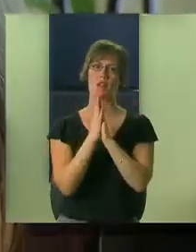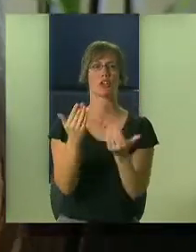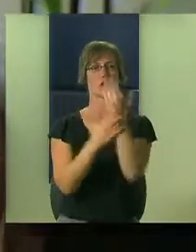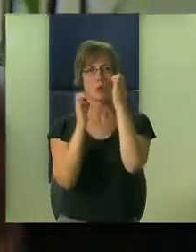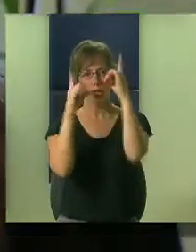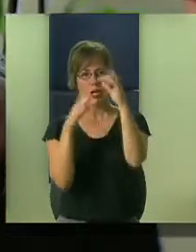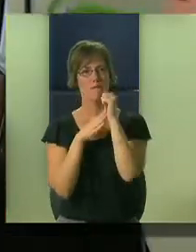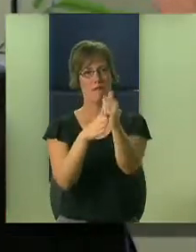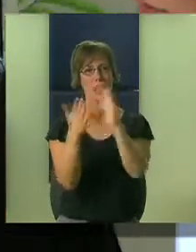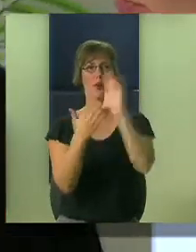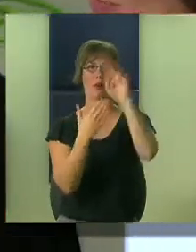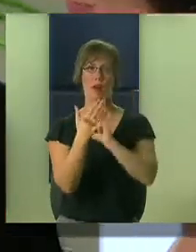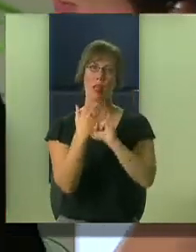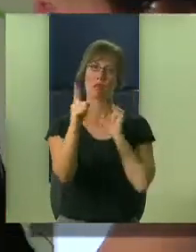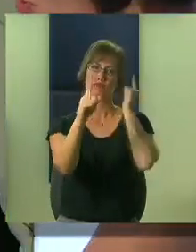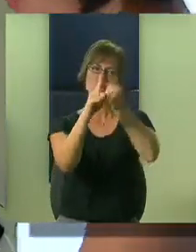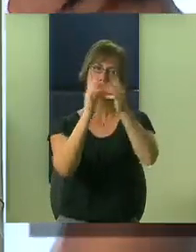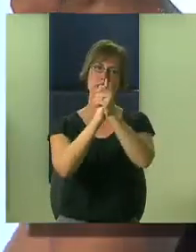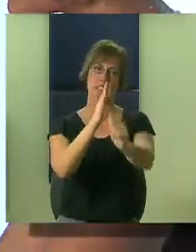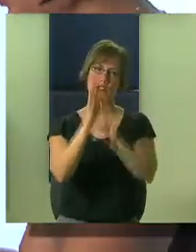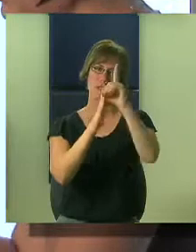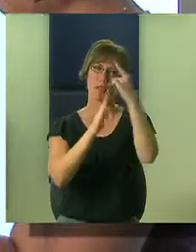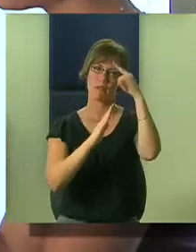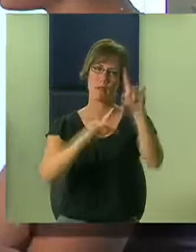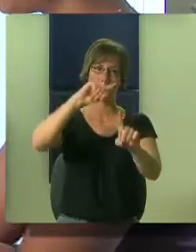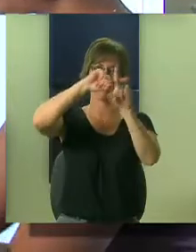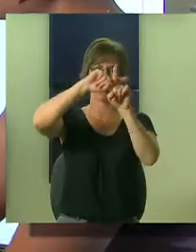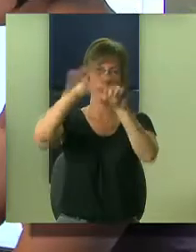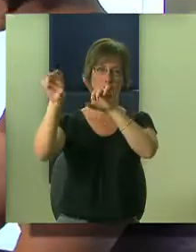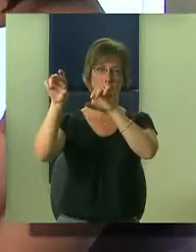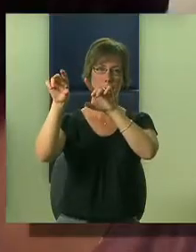and hard of hearing students, and teachers with more experience upon request. The new